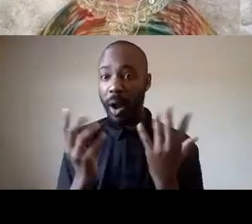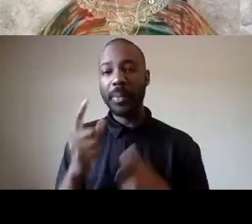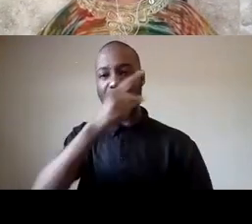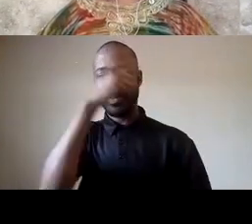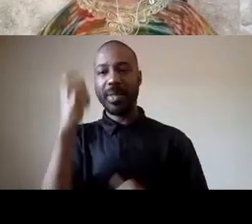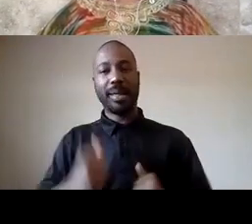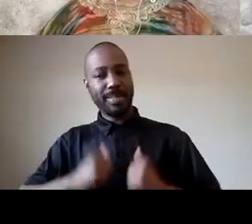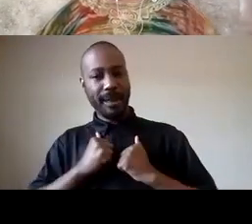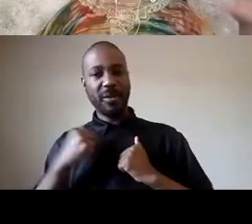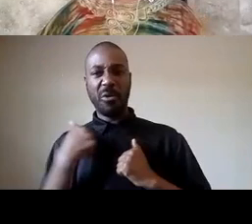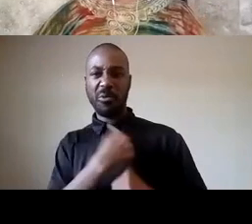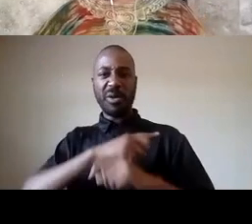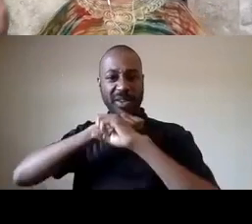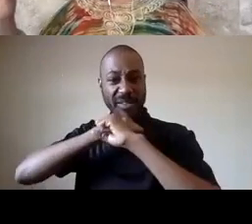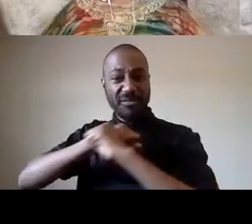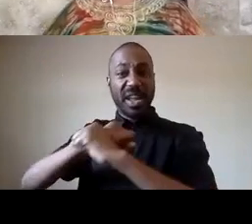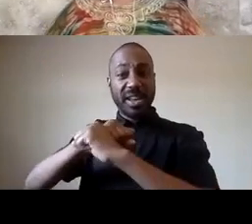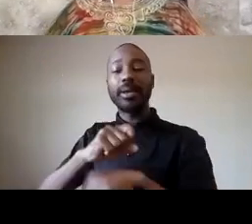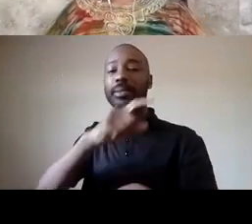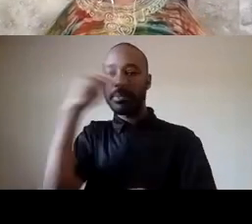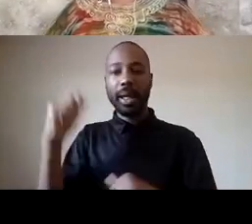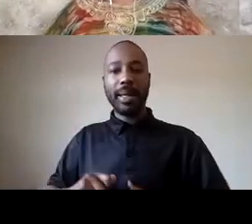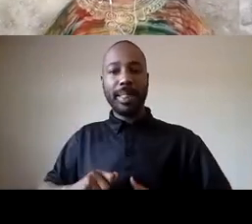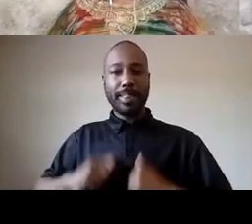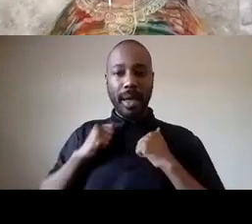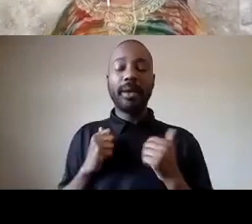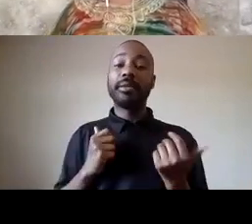life and people and property should never be